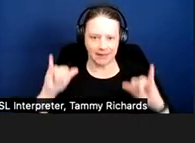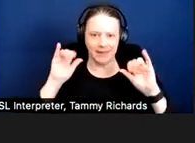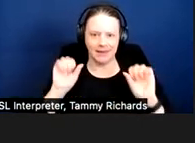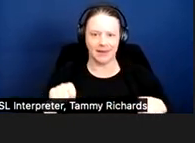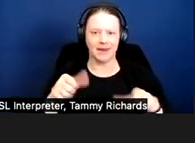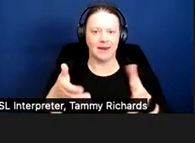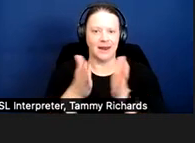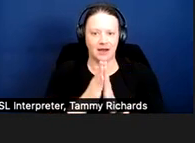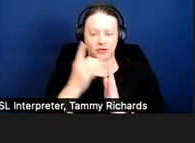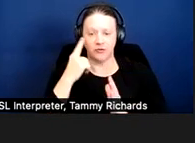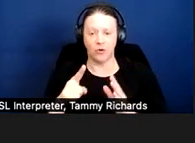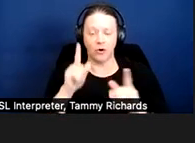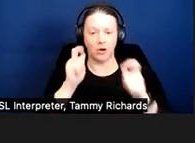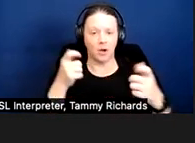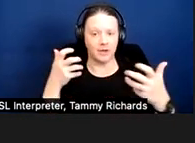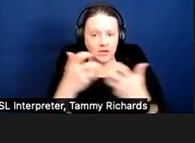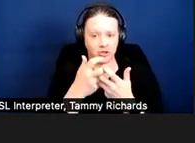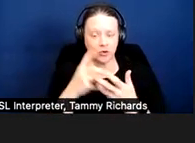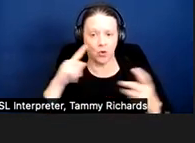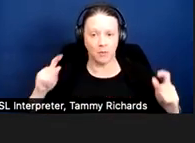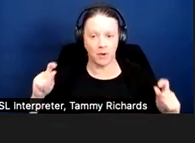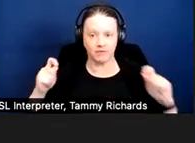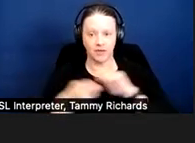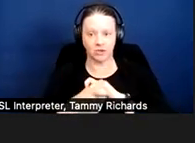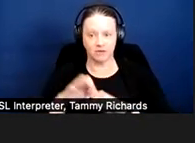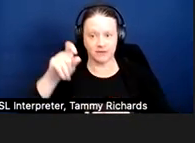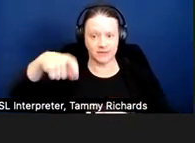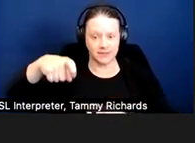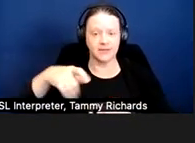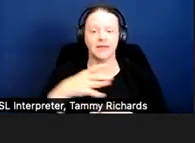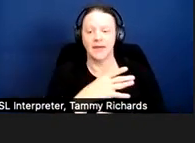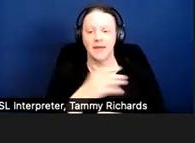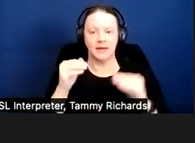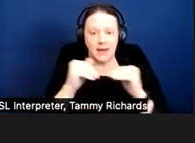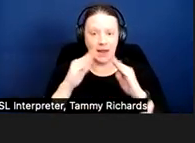to ask for an accommodation or modification if needed and housing providers must entertain